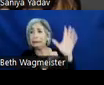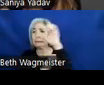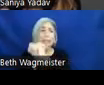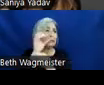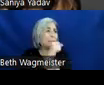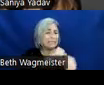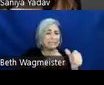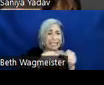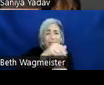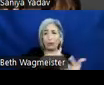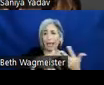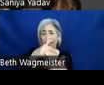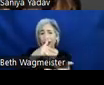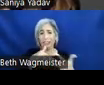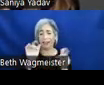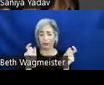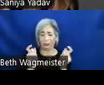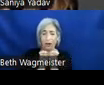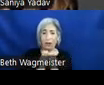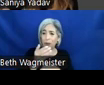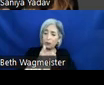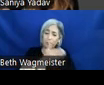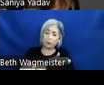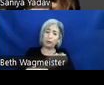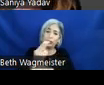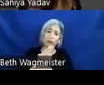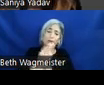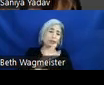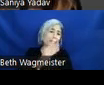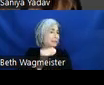and that improves our user experience and we have to consider this for all user,